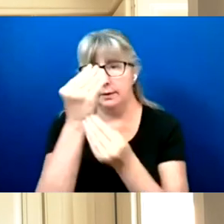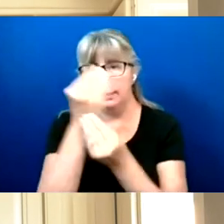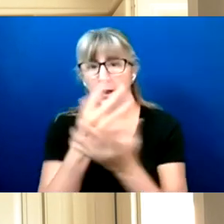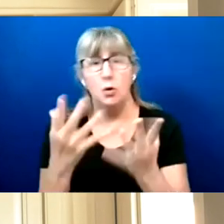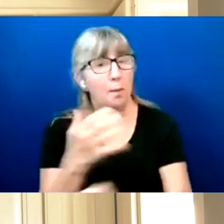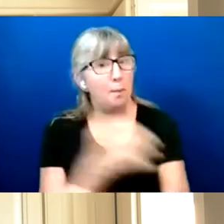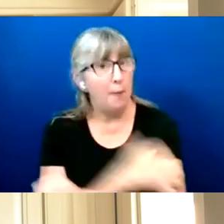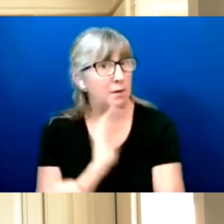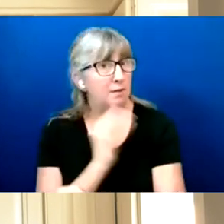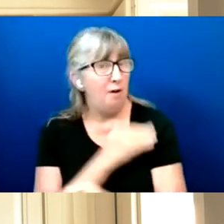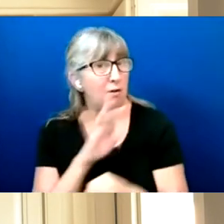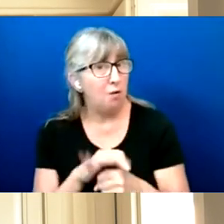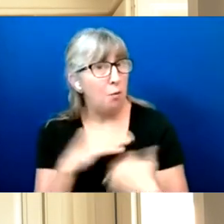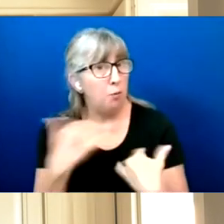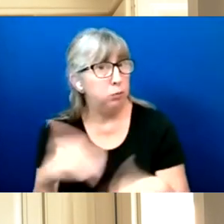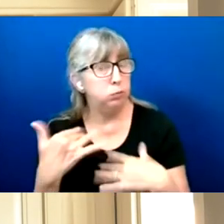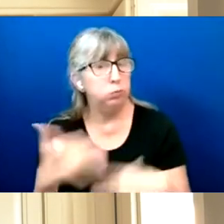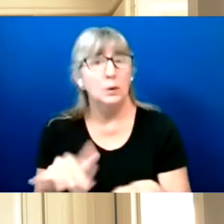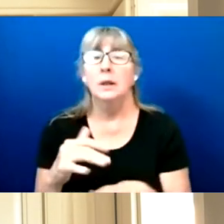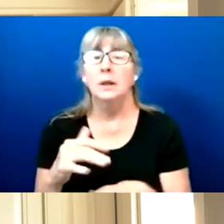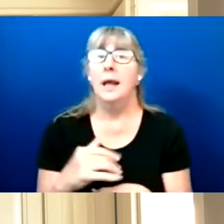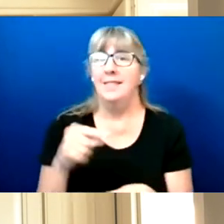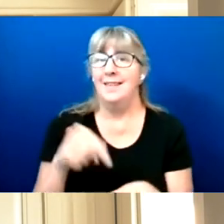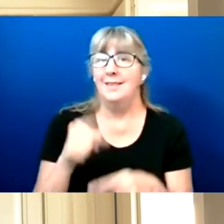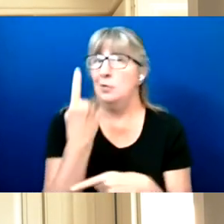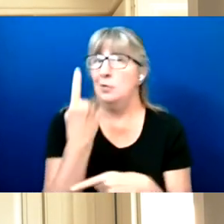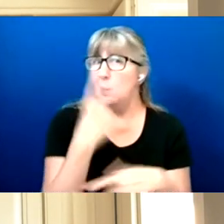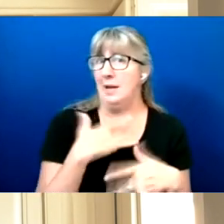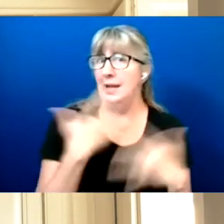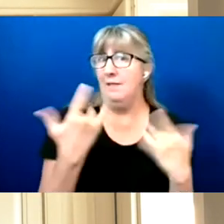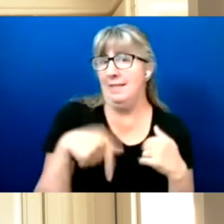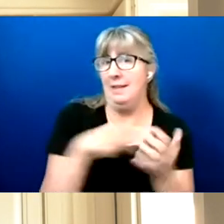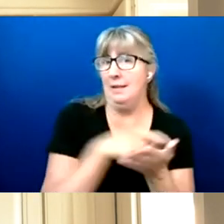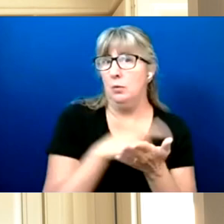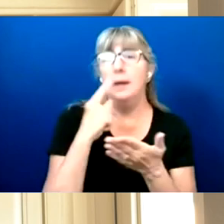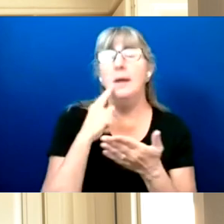And it's only one of many events taking place this week to mark National Disability Voter